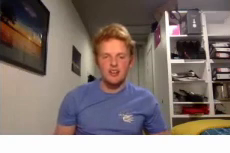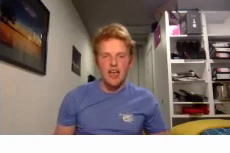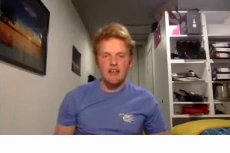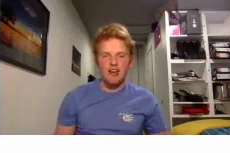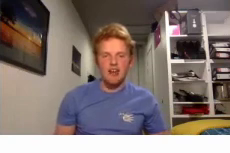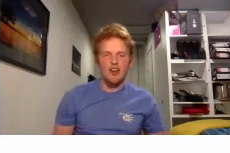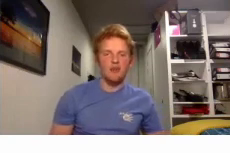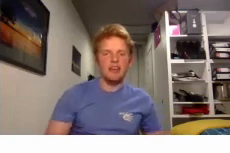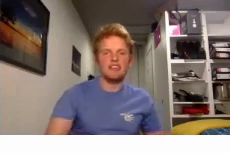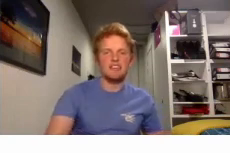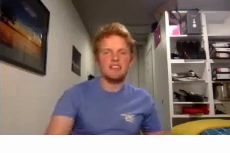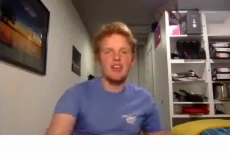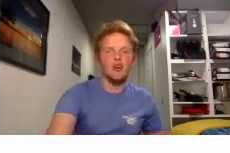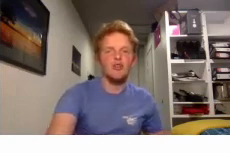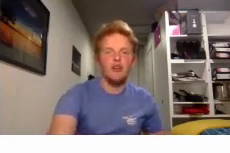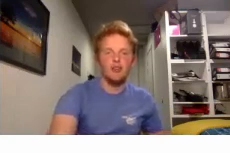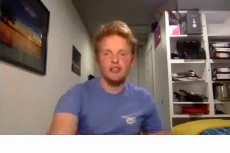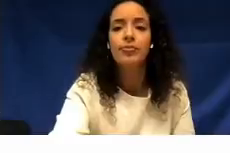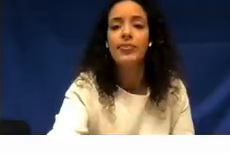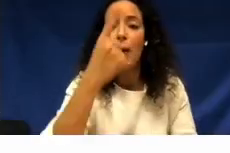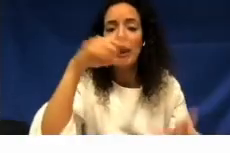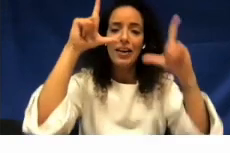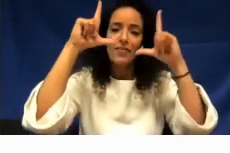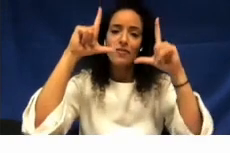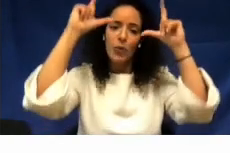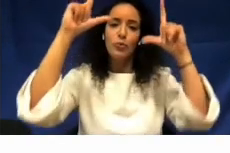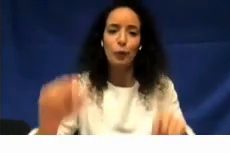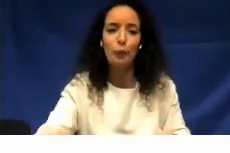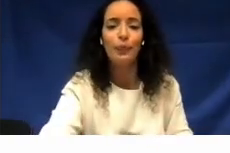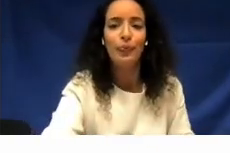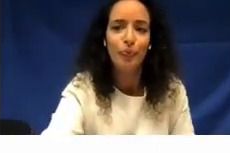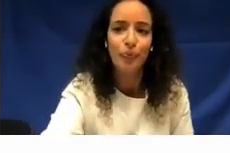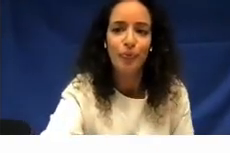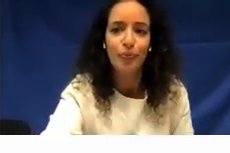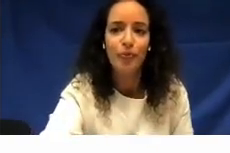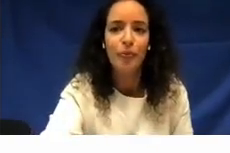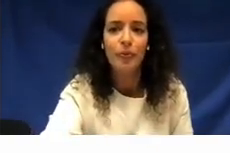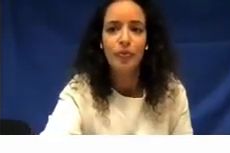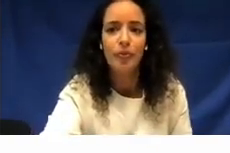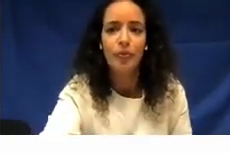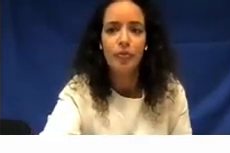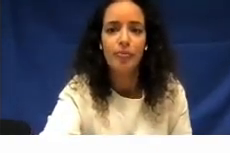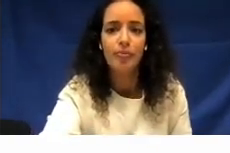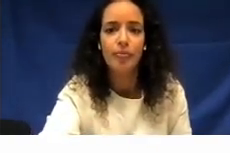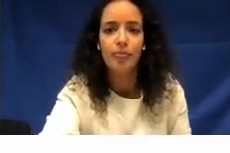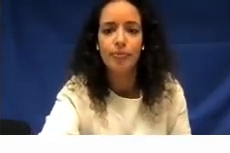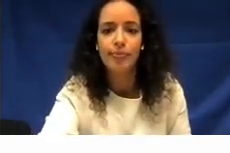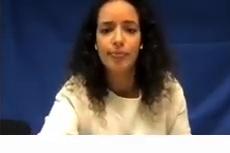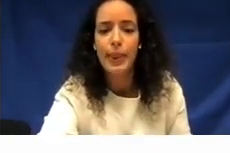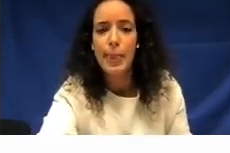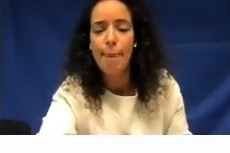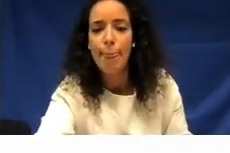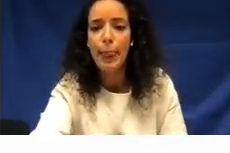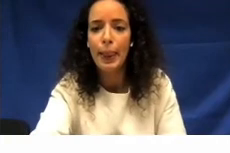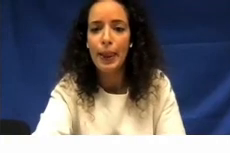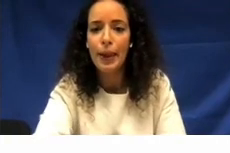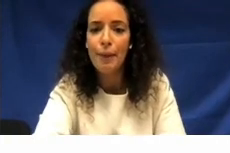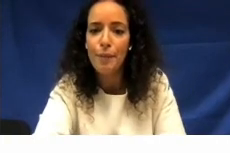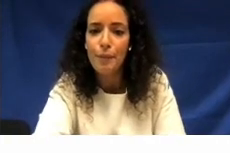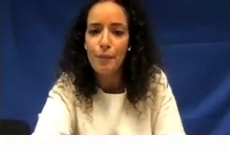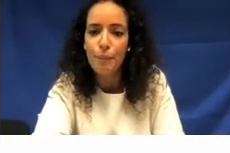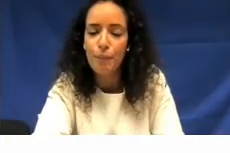and then we can take a photo of support of us all um